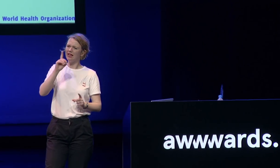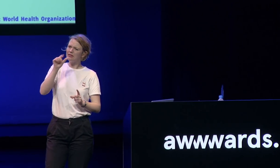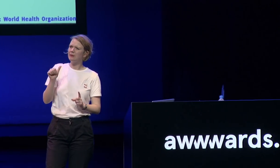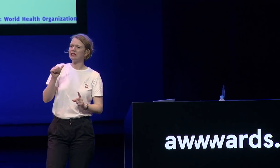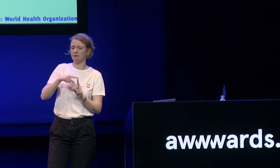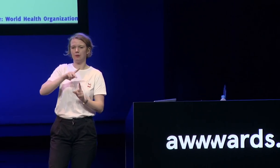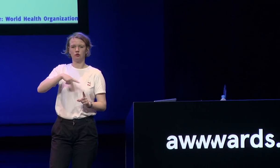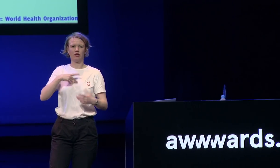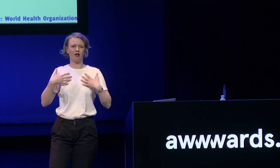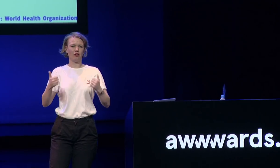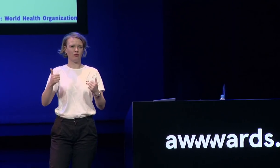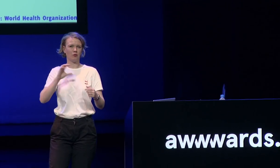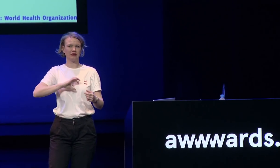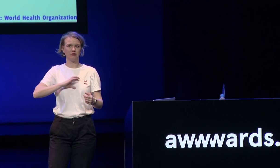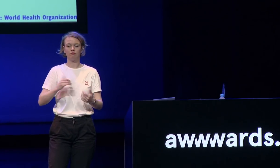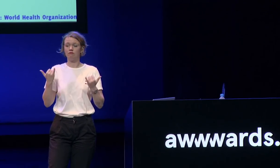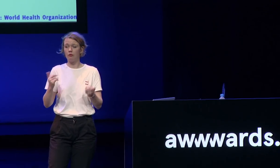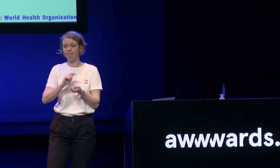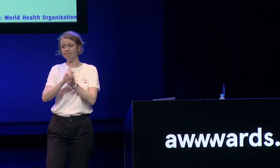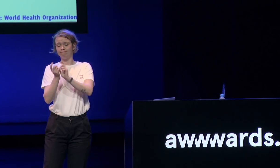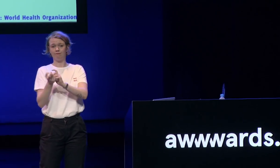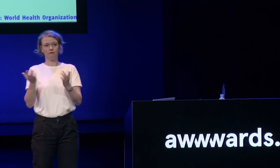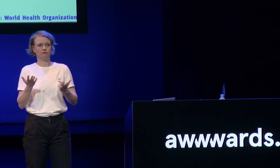be they used to say that it was a personal health condition but